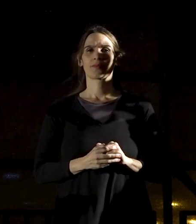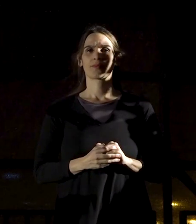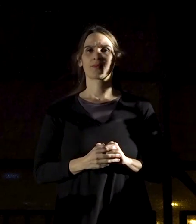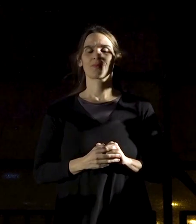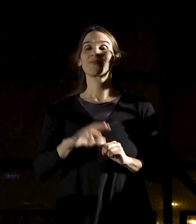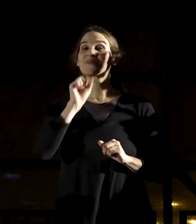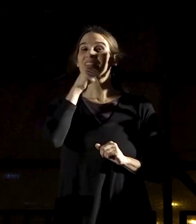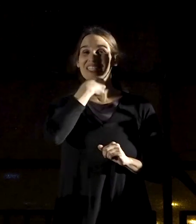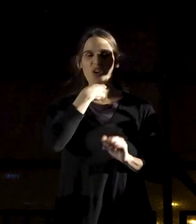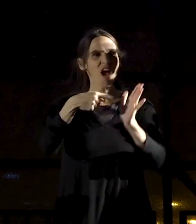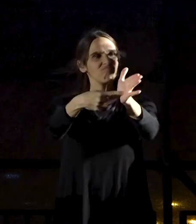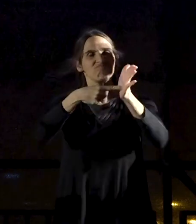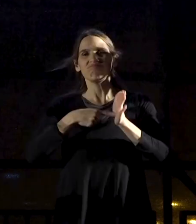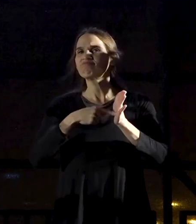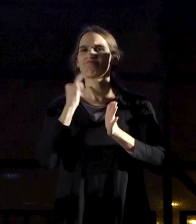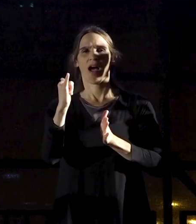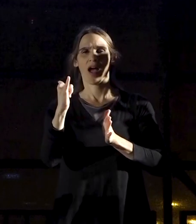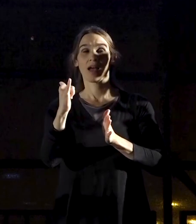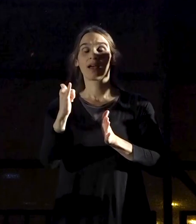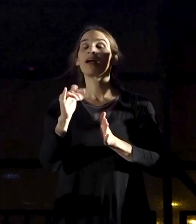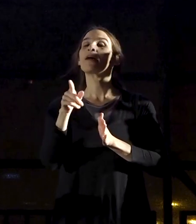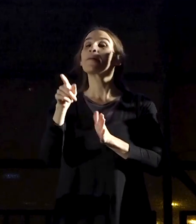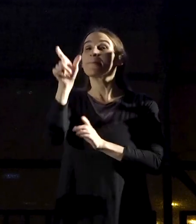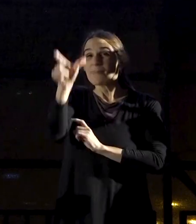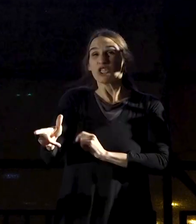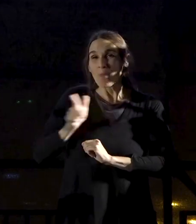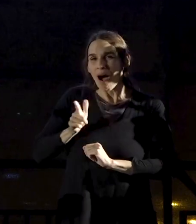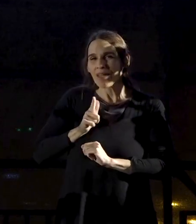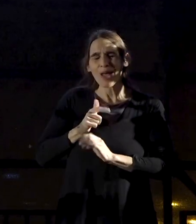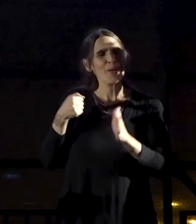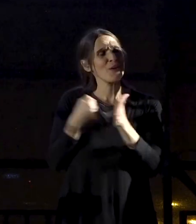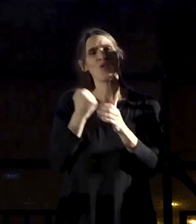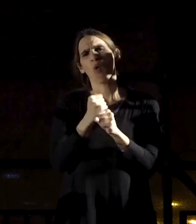History teaches us that if you wait, you probably won't do anything.